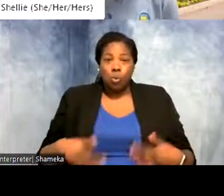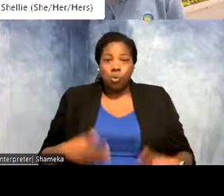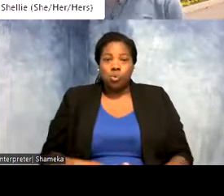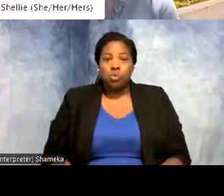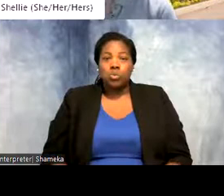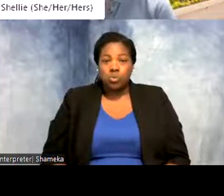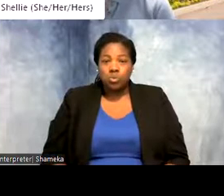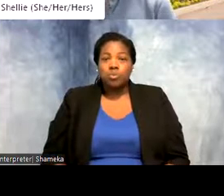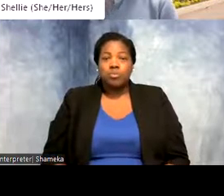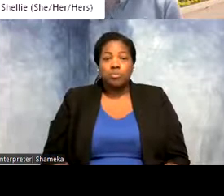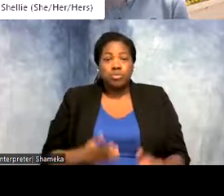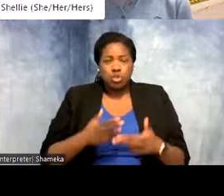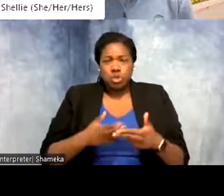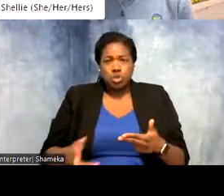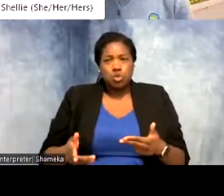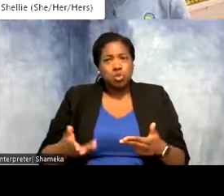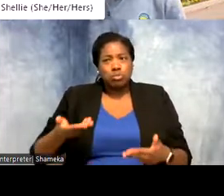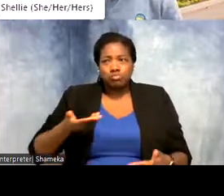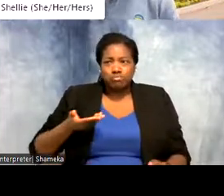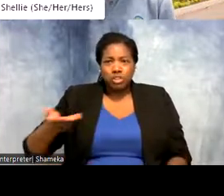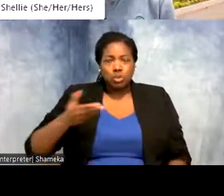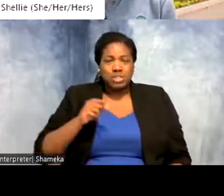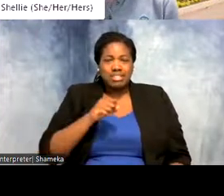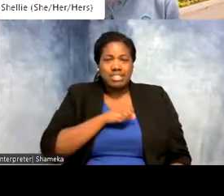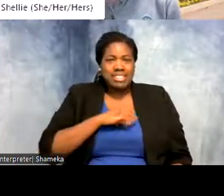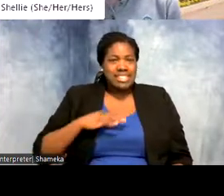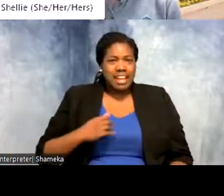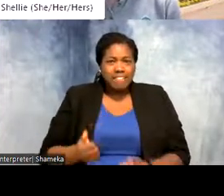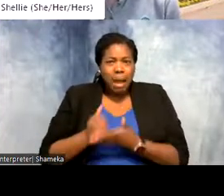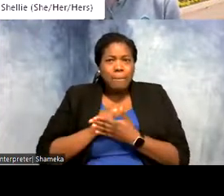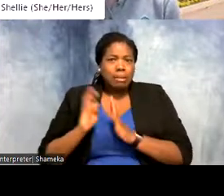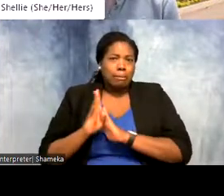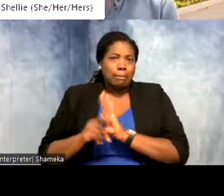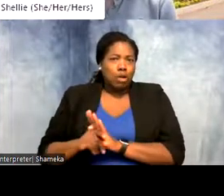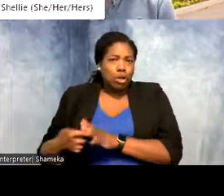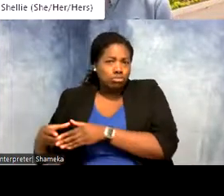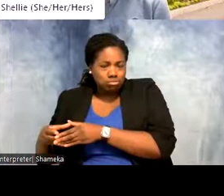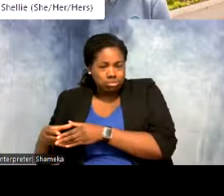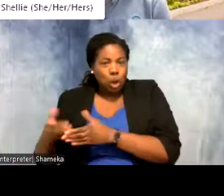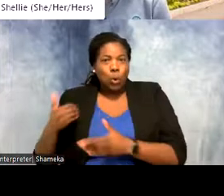want to quickly introduce our staff helping behind the scenes today. We have Erika, Kaden,